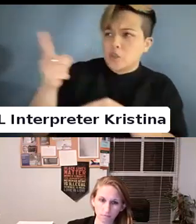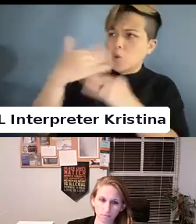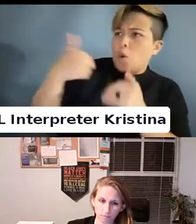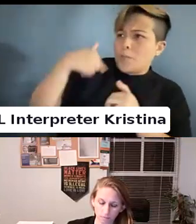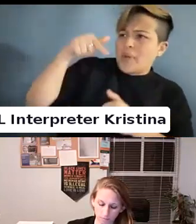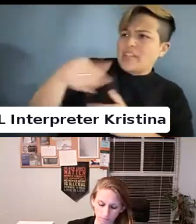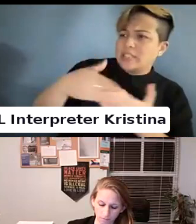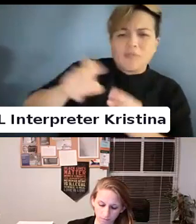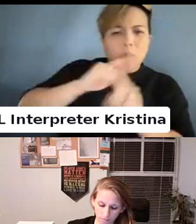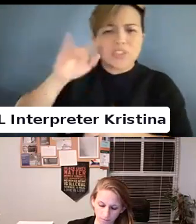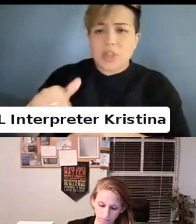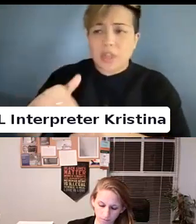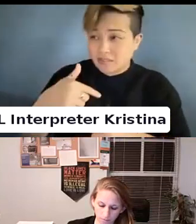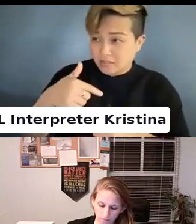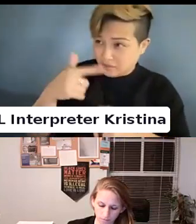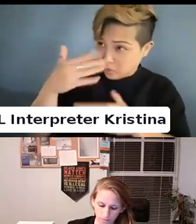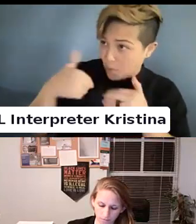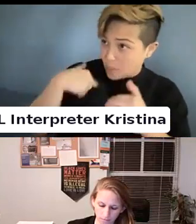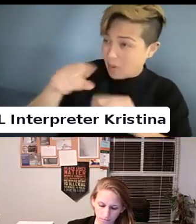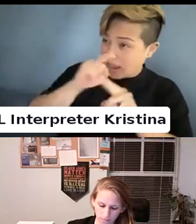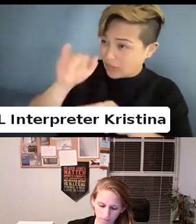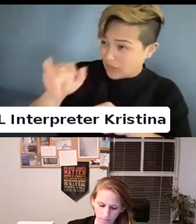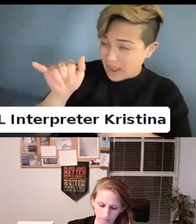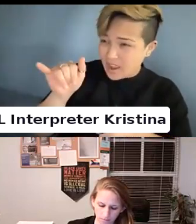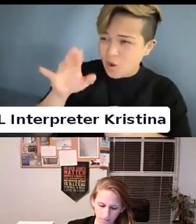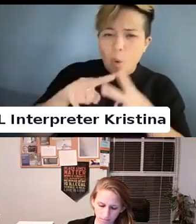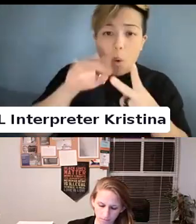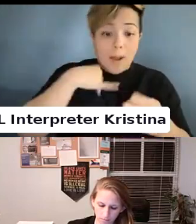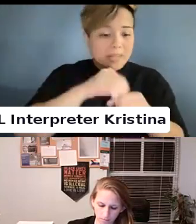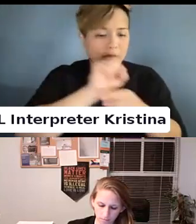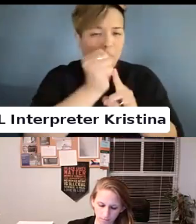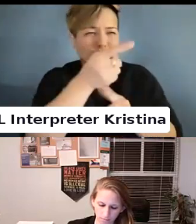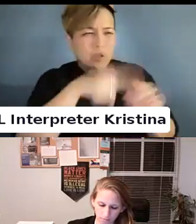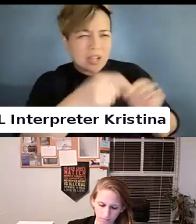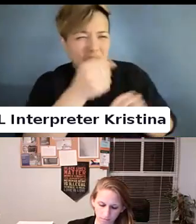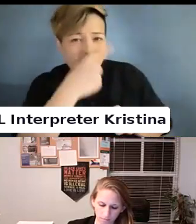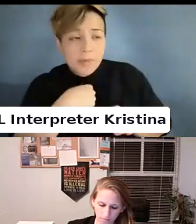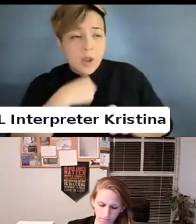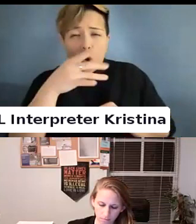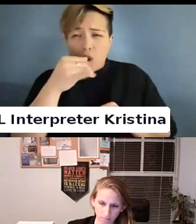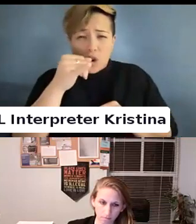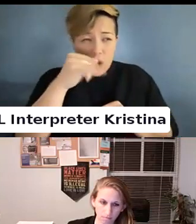You have to be where you are not understood. Where you can't even use the restroom. If you just think about it.